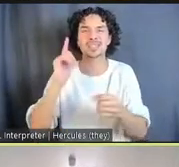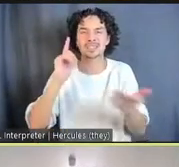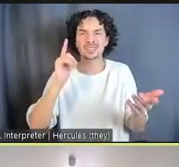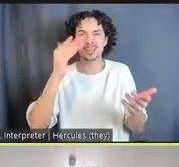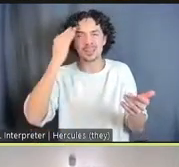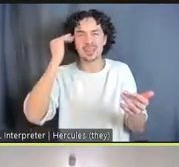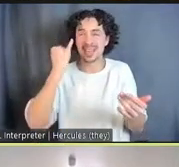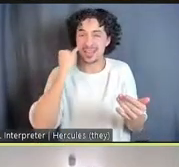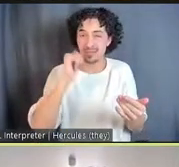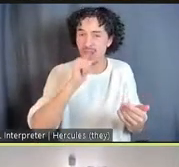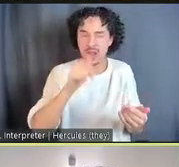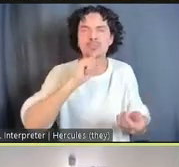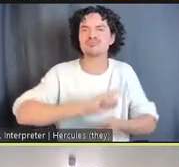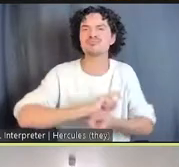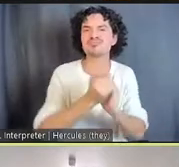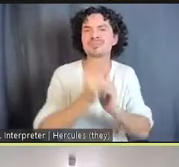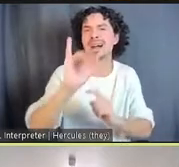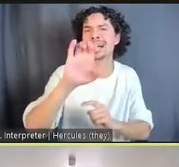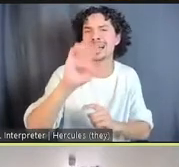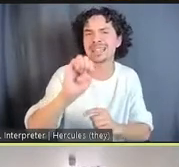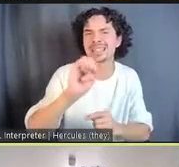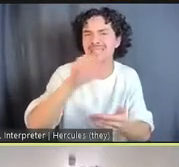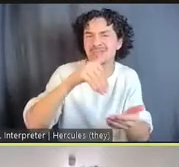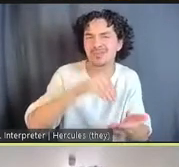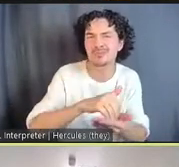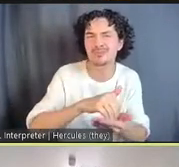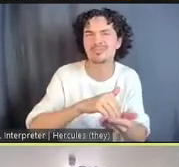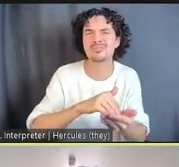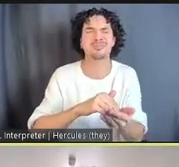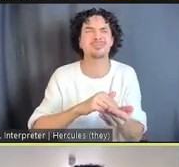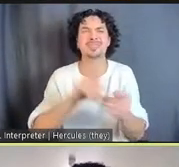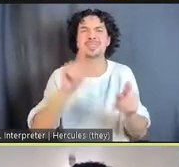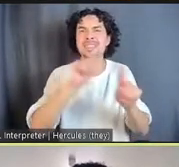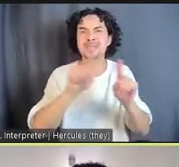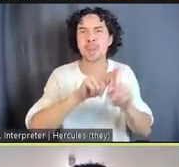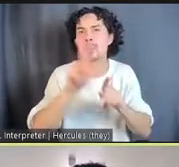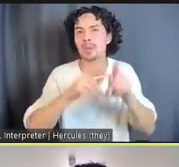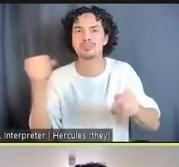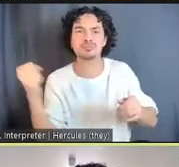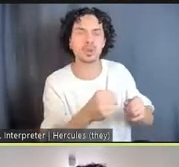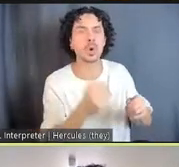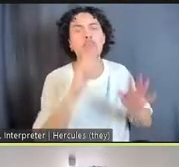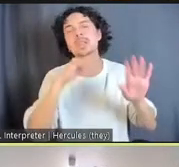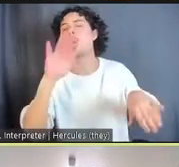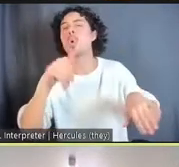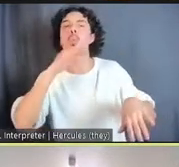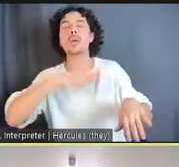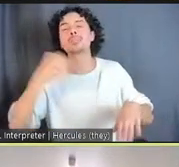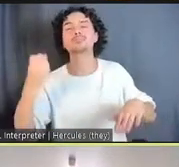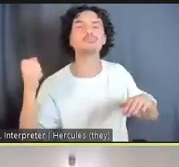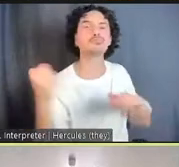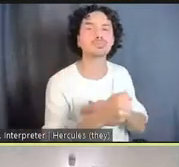facilities, different parties in there, "Oh, we're going to move the women in here," right? You have to address it.